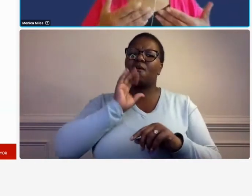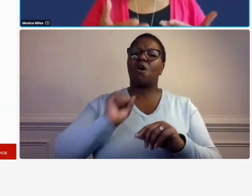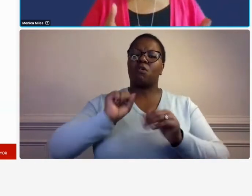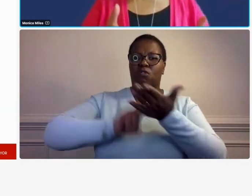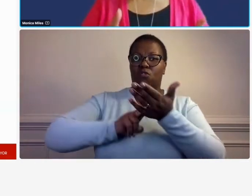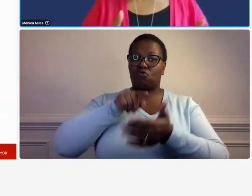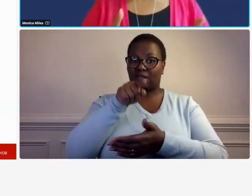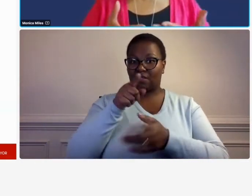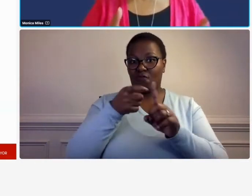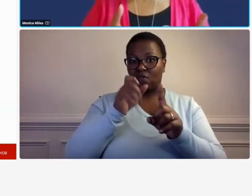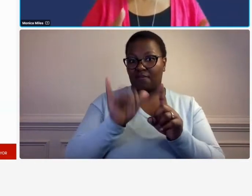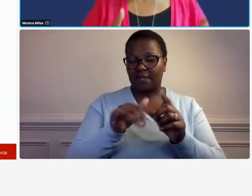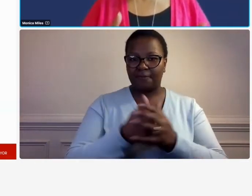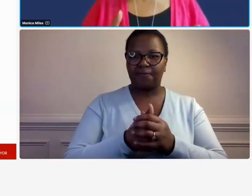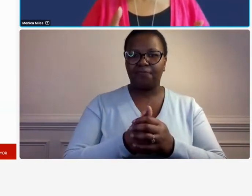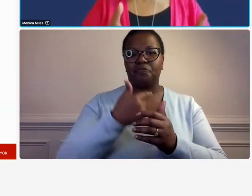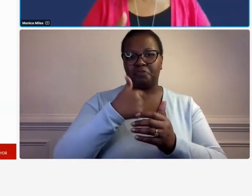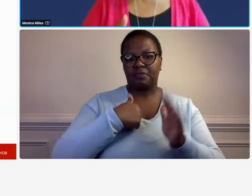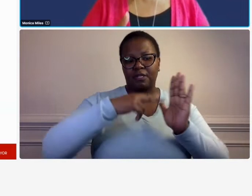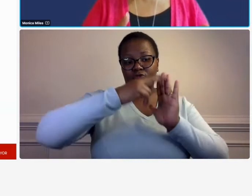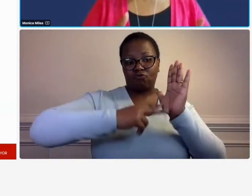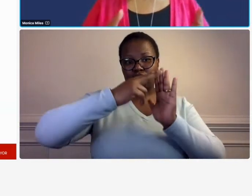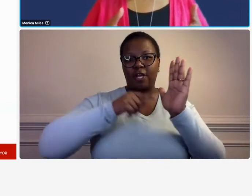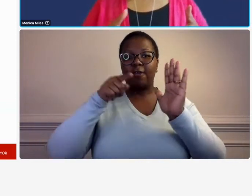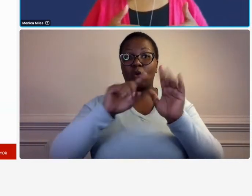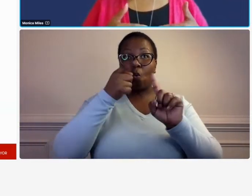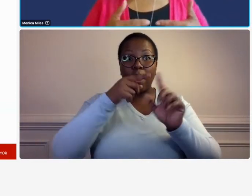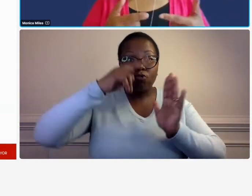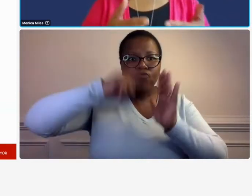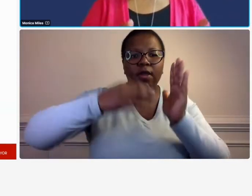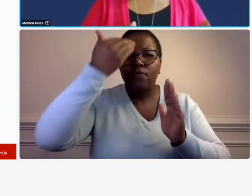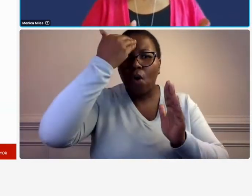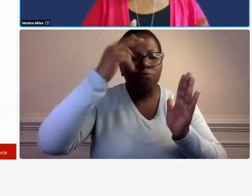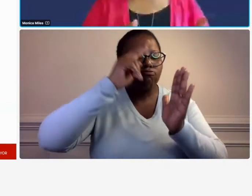just reading this to let you know what you should be looking for so this is not necessarily going